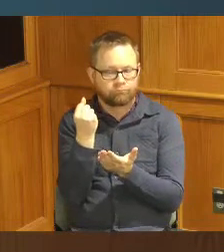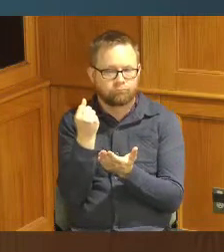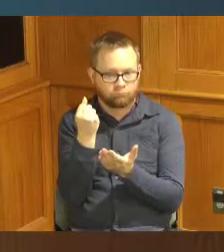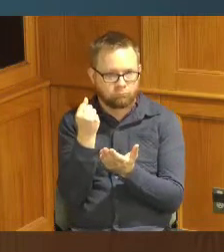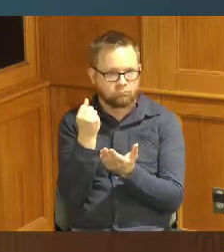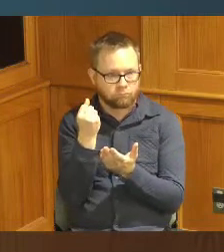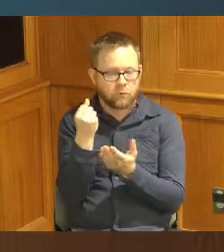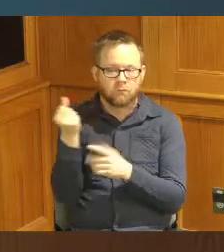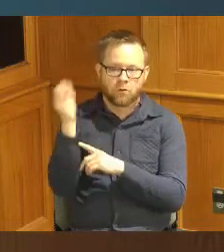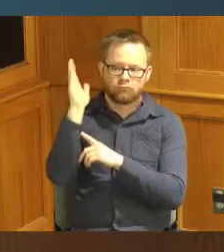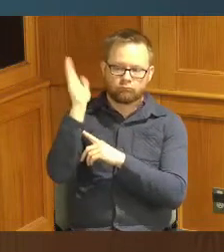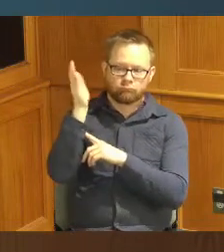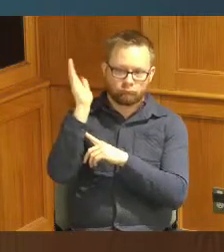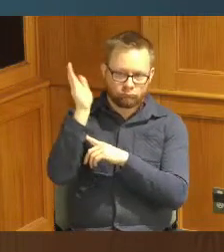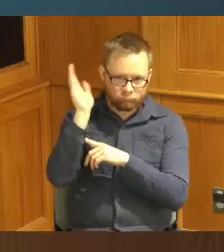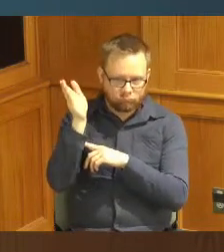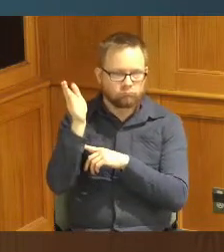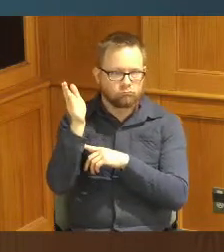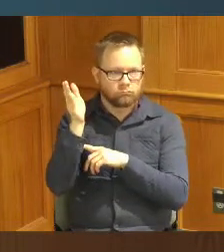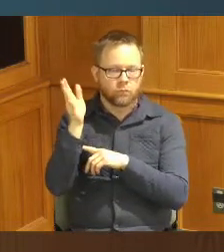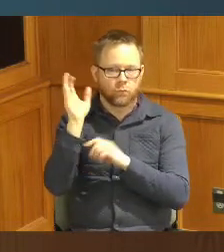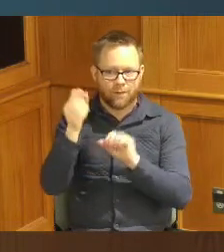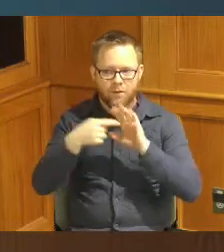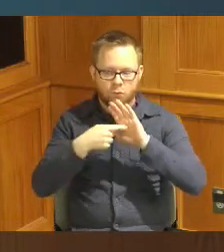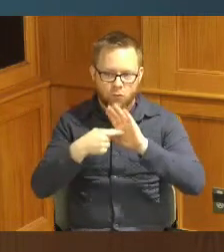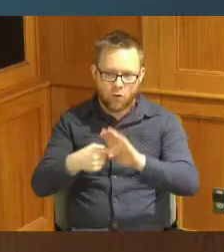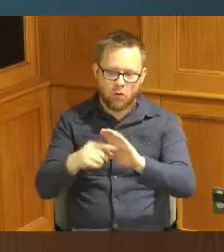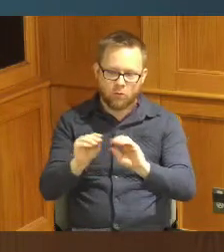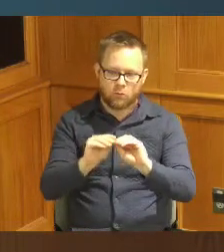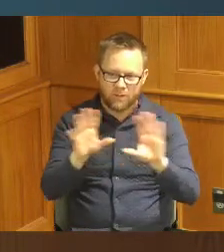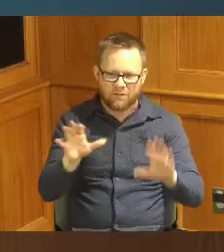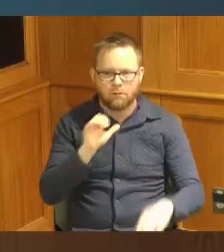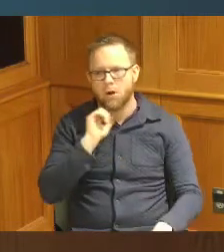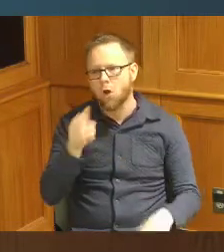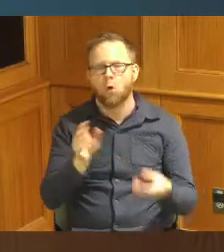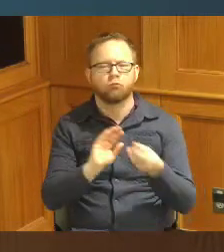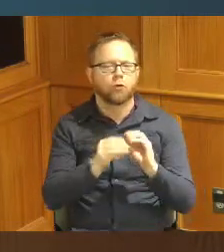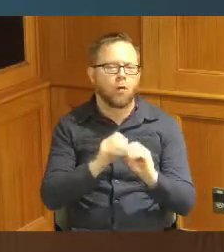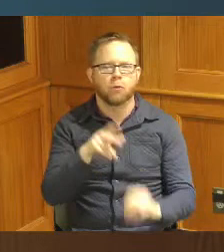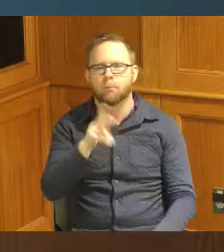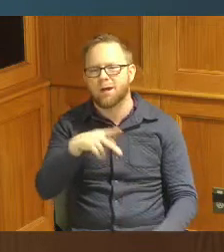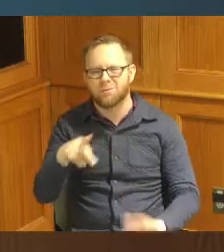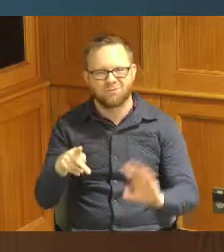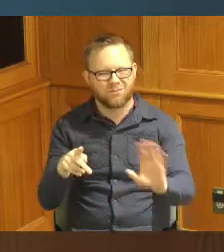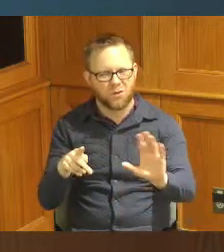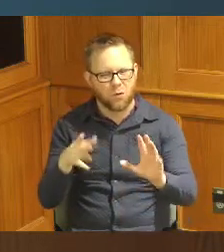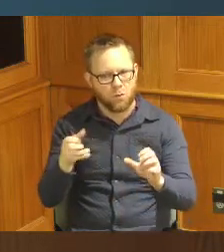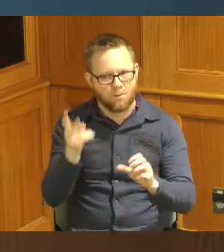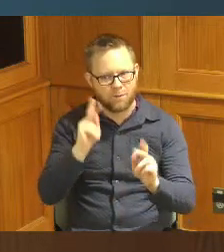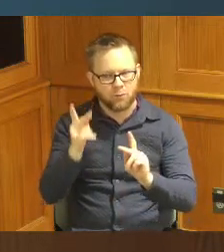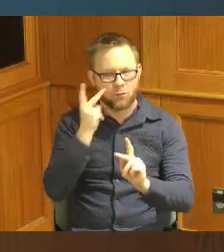these presentations so we you're just not a number and a PowerPoint that people can hear about the